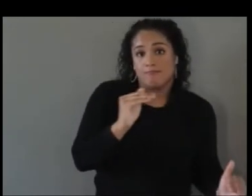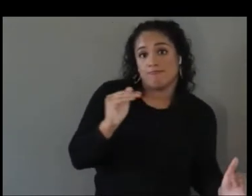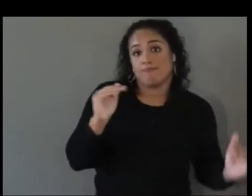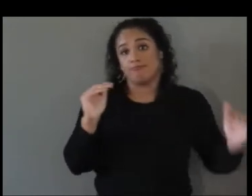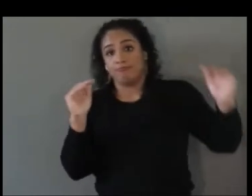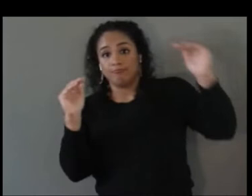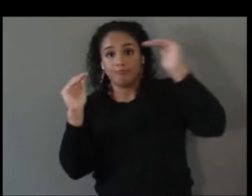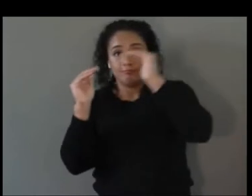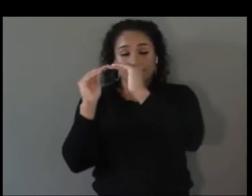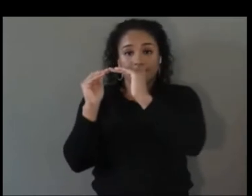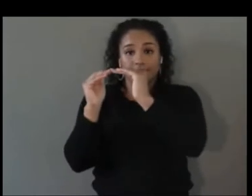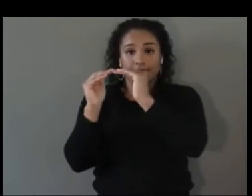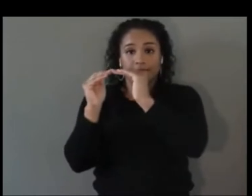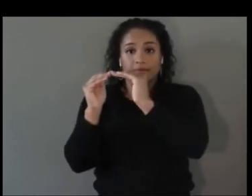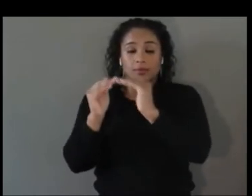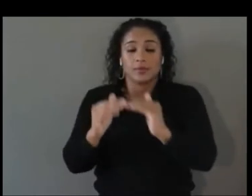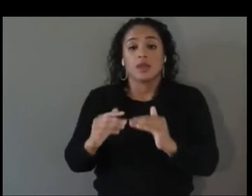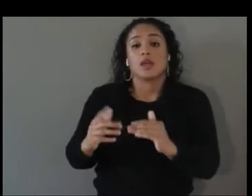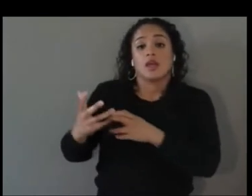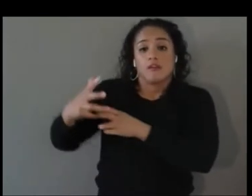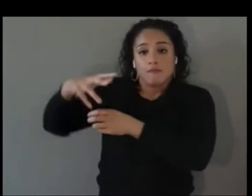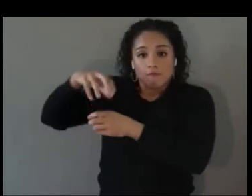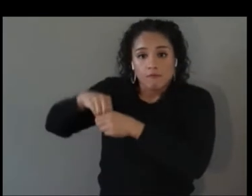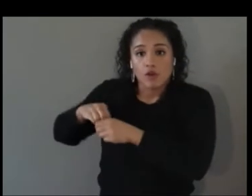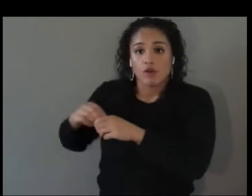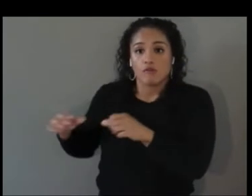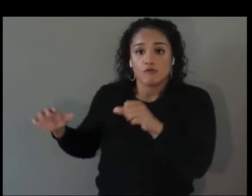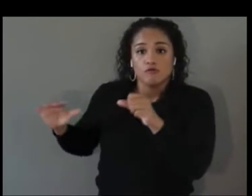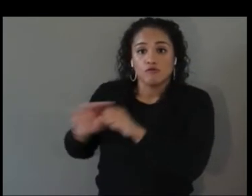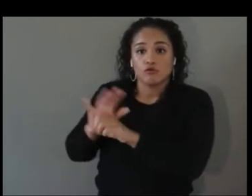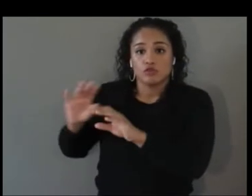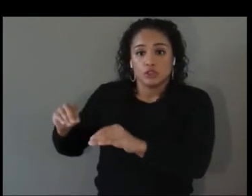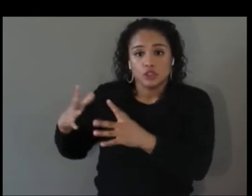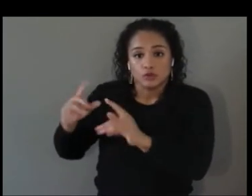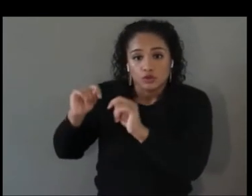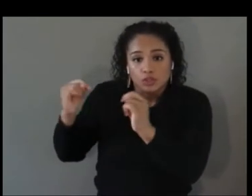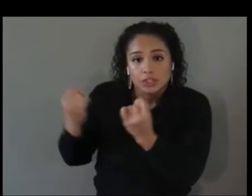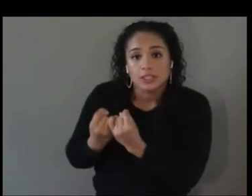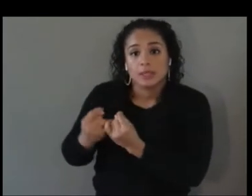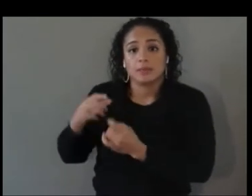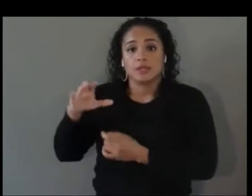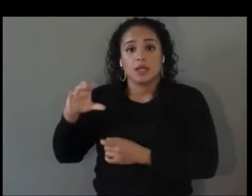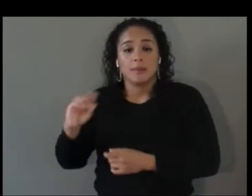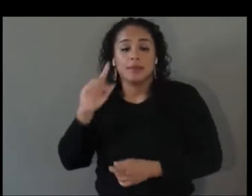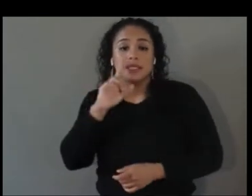product delivery teams and companies such as Verizon or Oculus or others, and how do